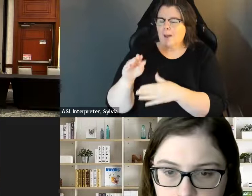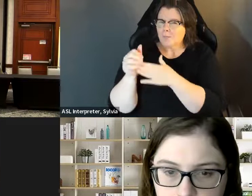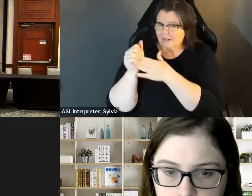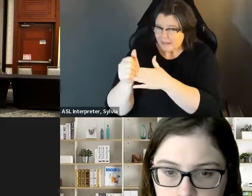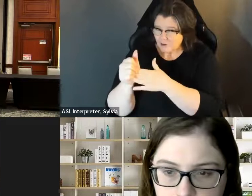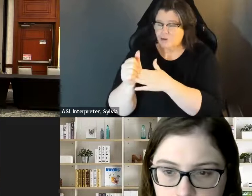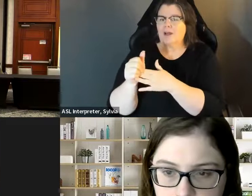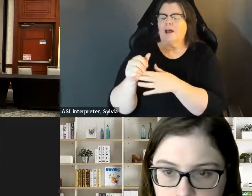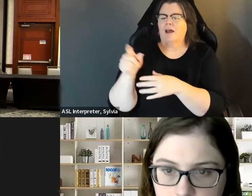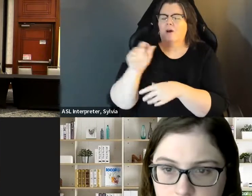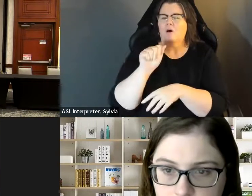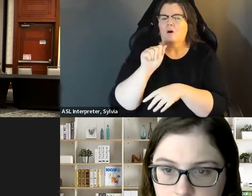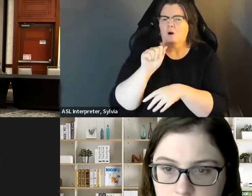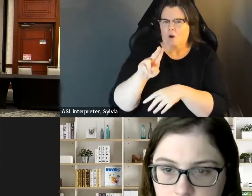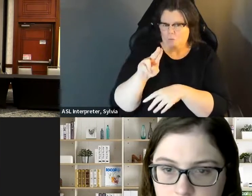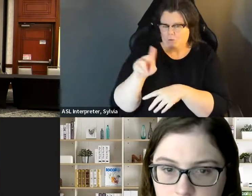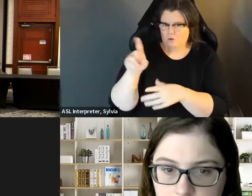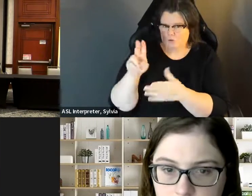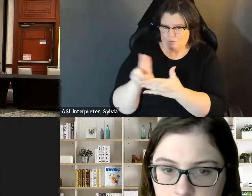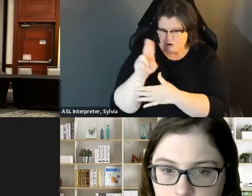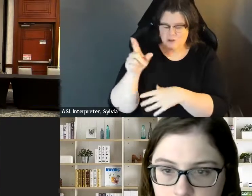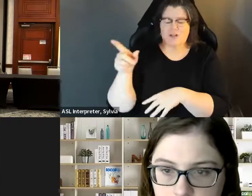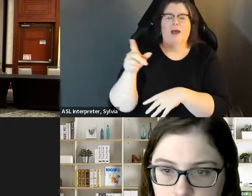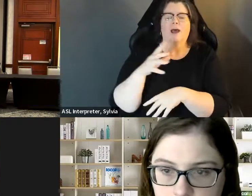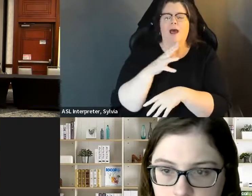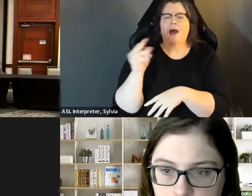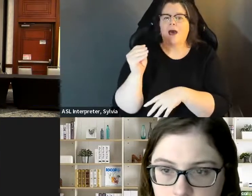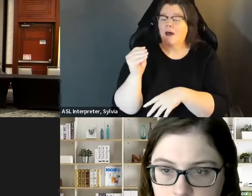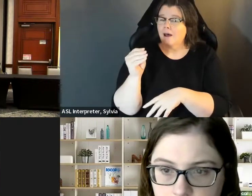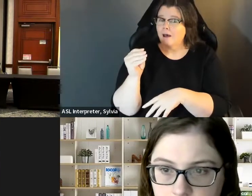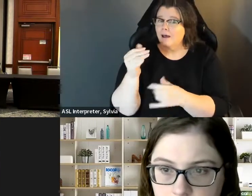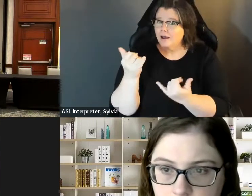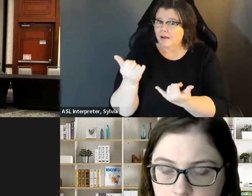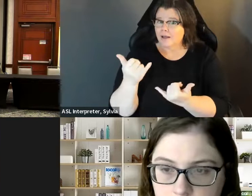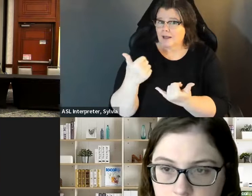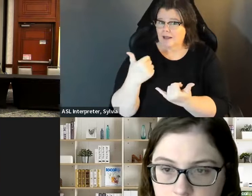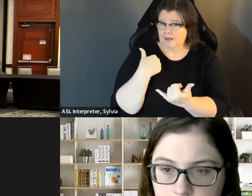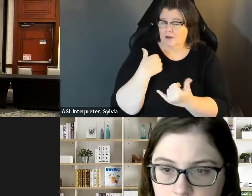And rehabilitation, leadership and management at Auburn University. of north Florida. I also did post graduate work and